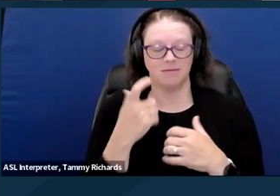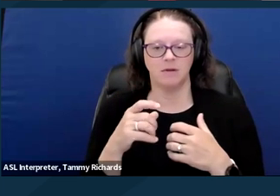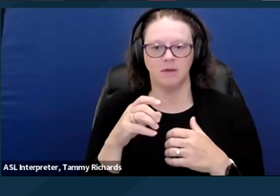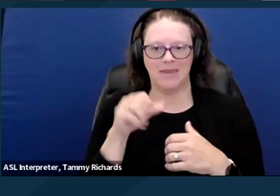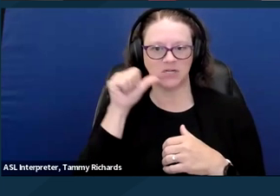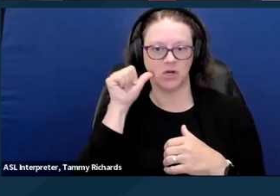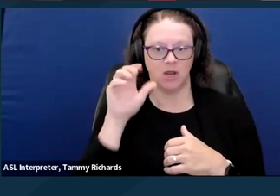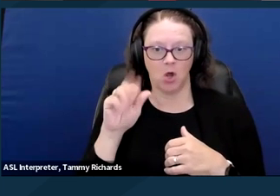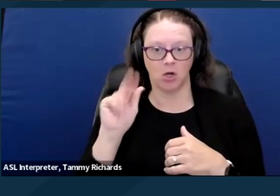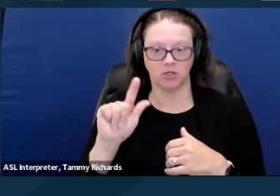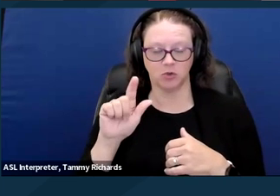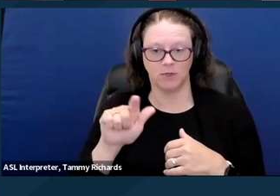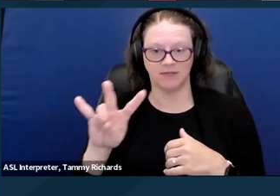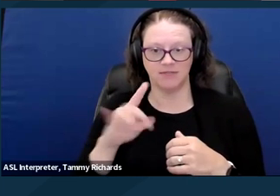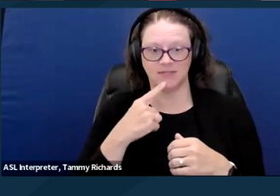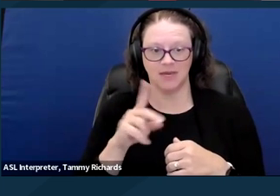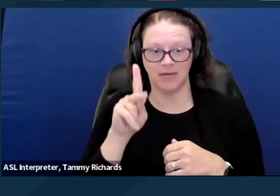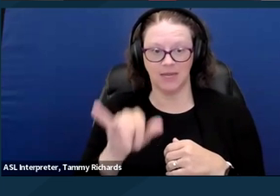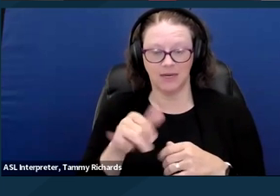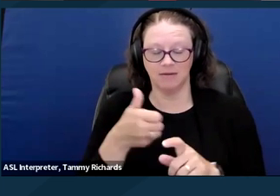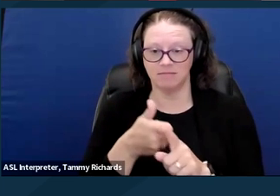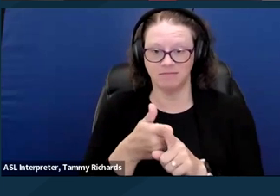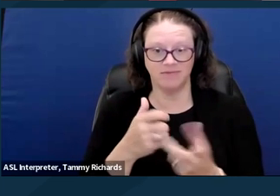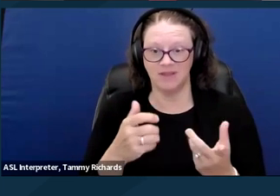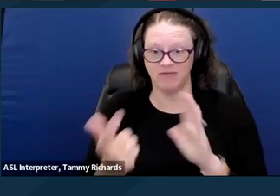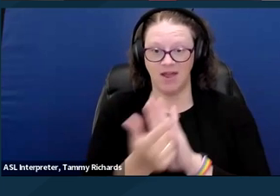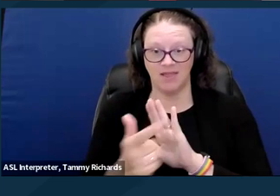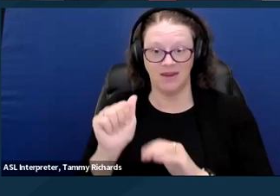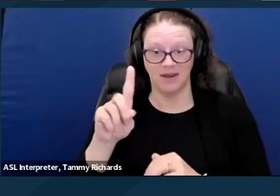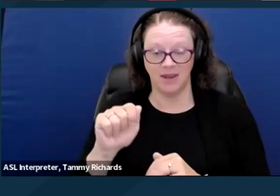by unnecessarily institutionalizing Louisville residents